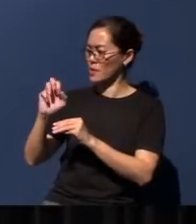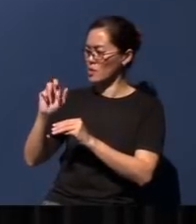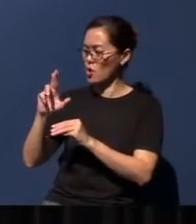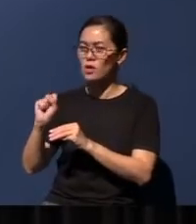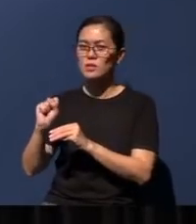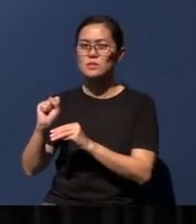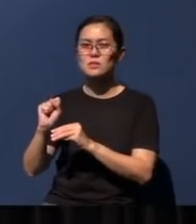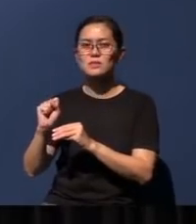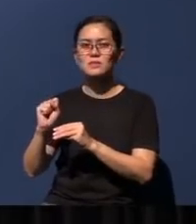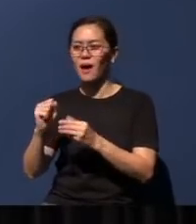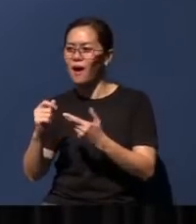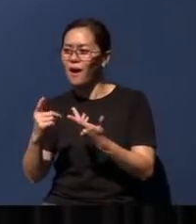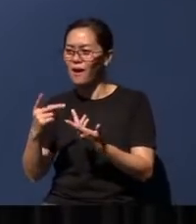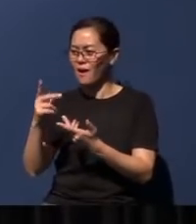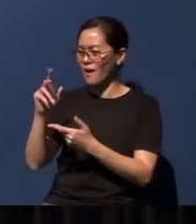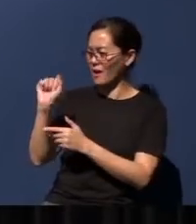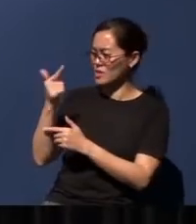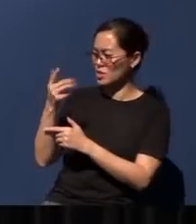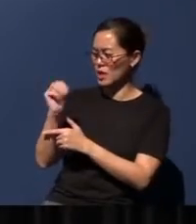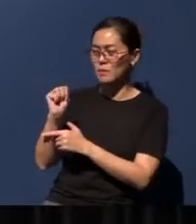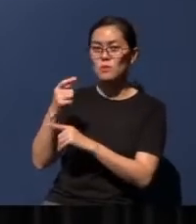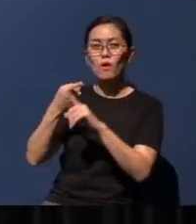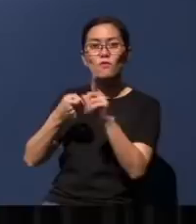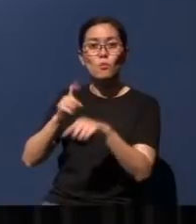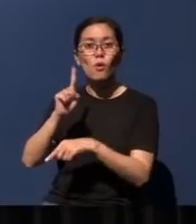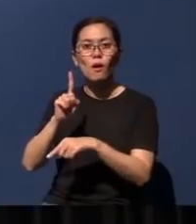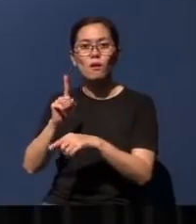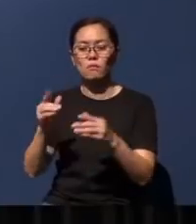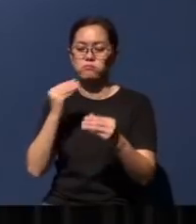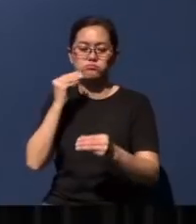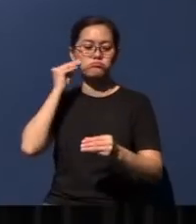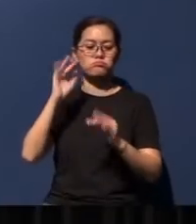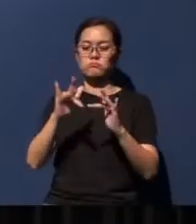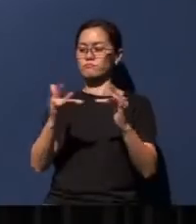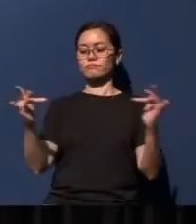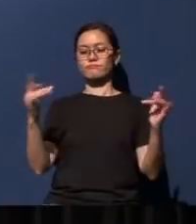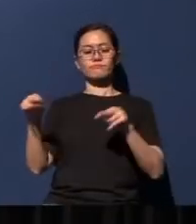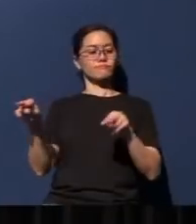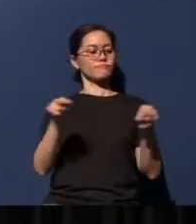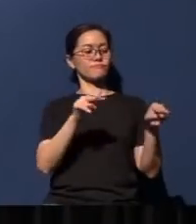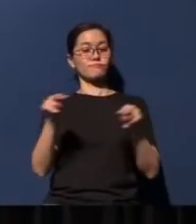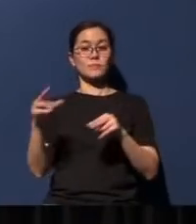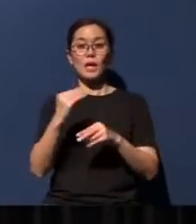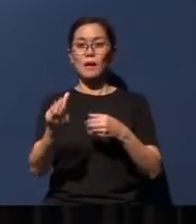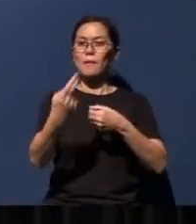all from the comfort of our homes and often, with participants from all over the world.